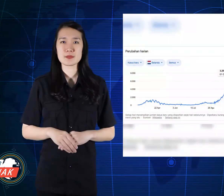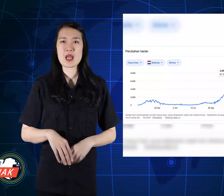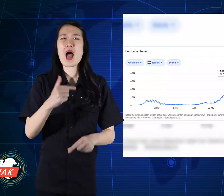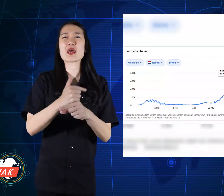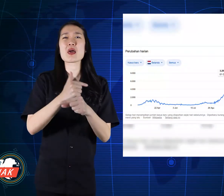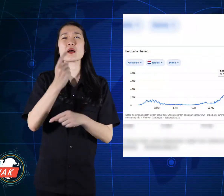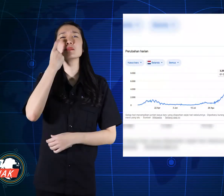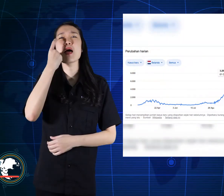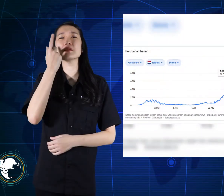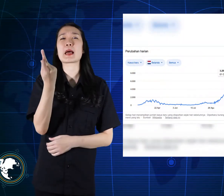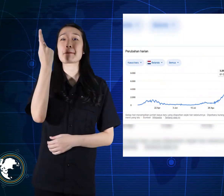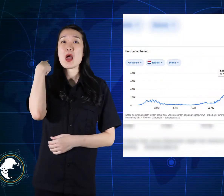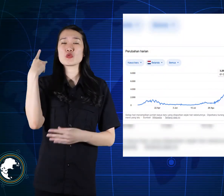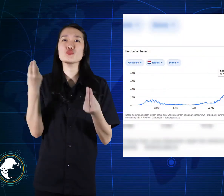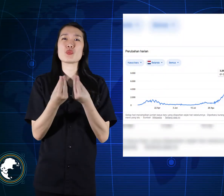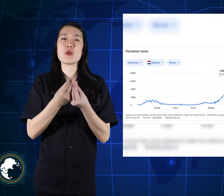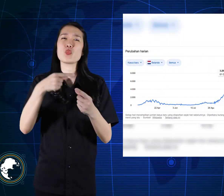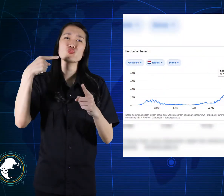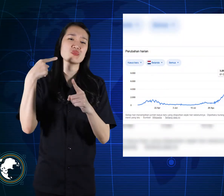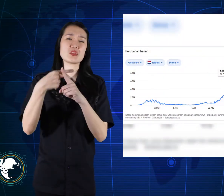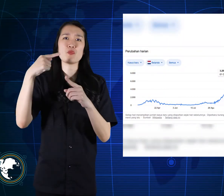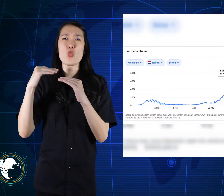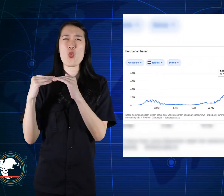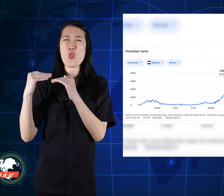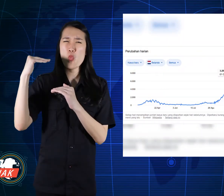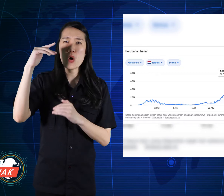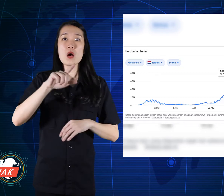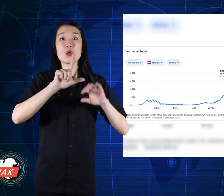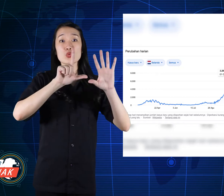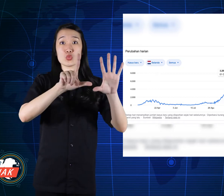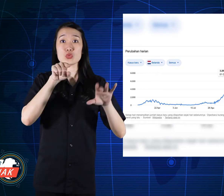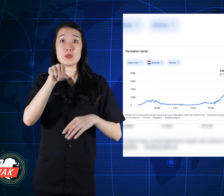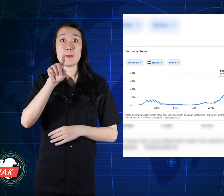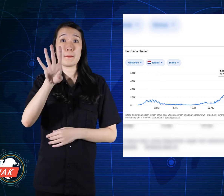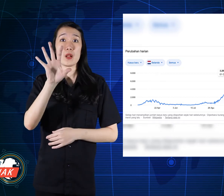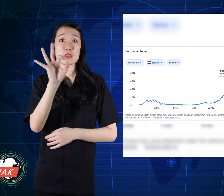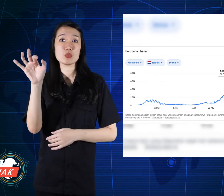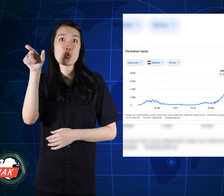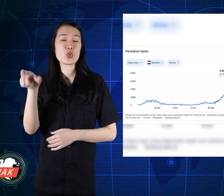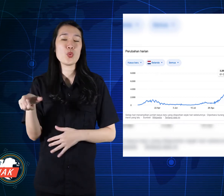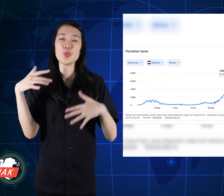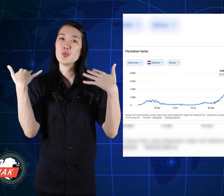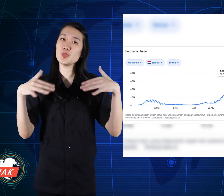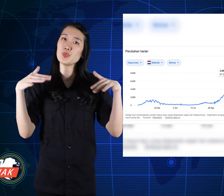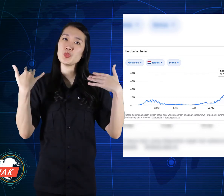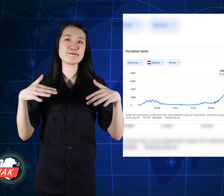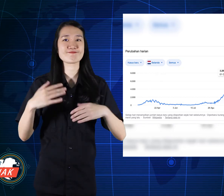That's because last Tuesday, the number of positives went up and soaring by 7,400 people.